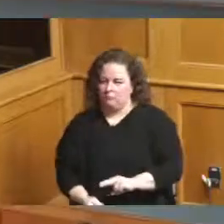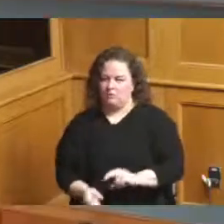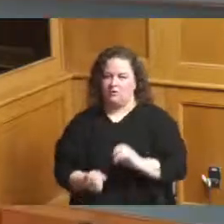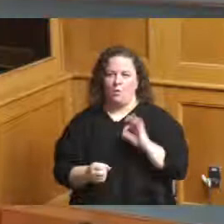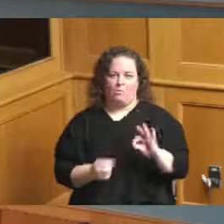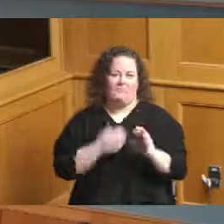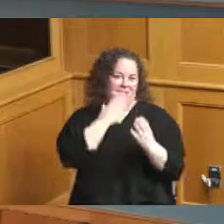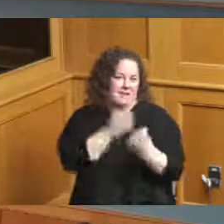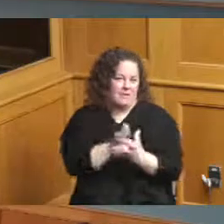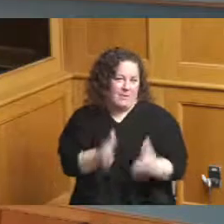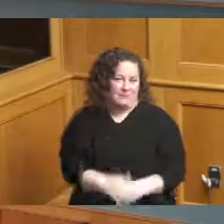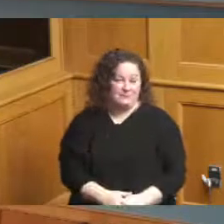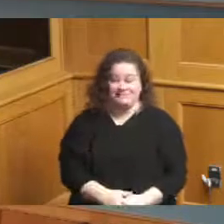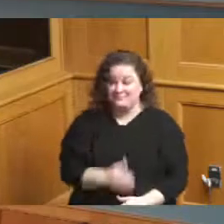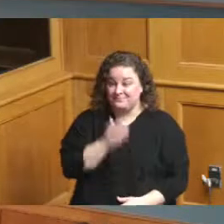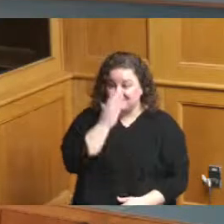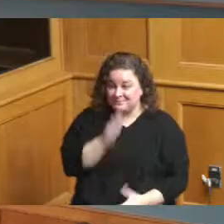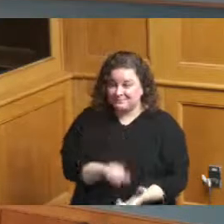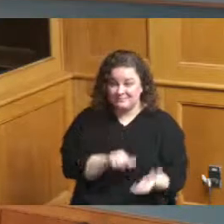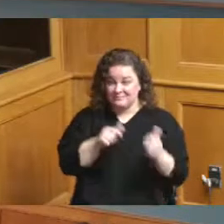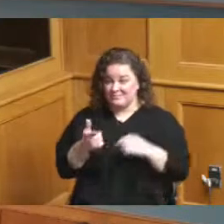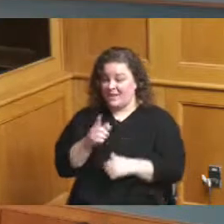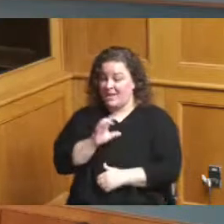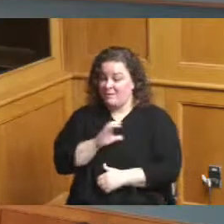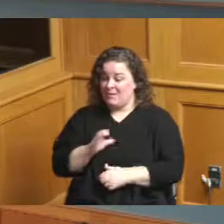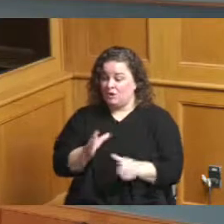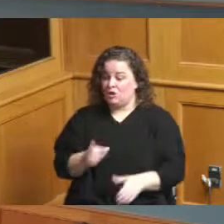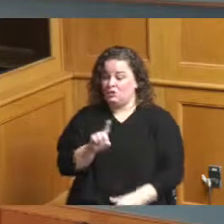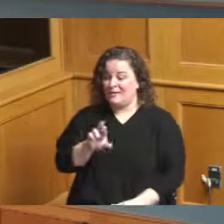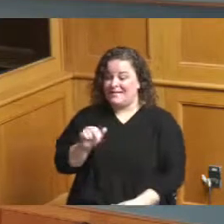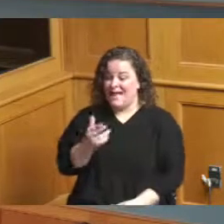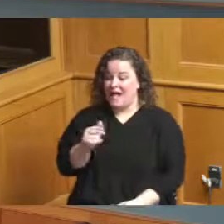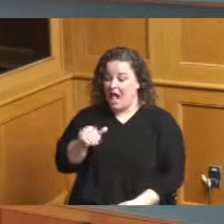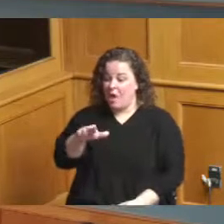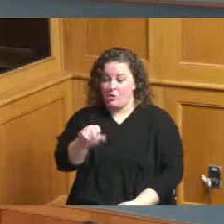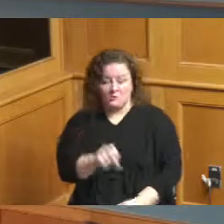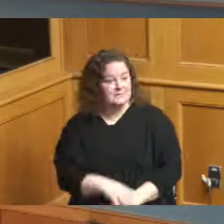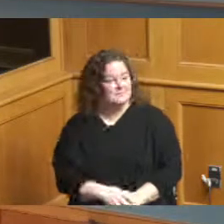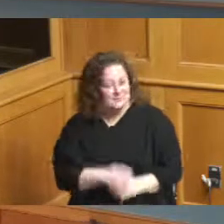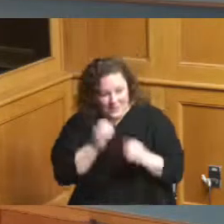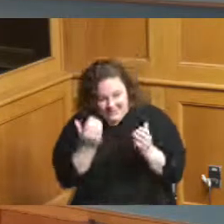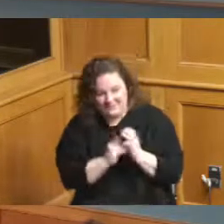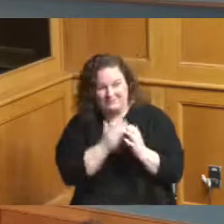okay thank you Commissioner just very quickly thank you again for your presentation and